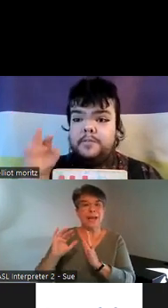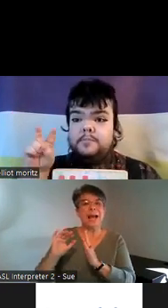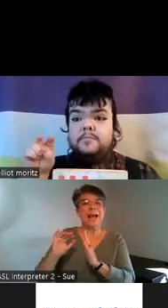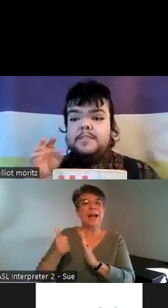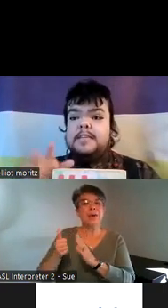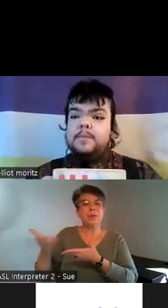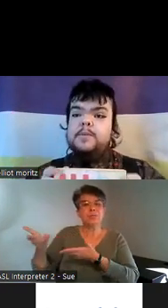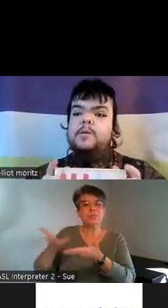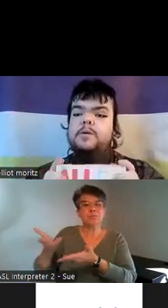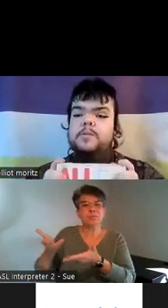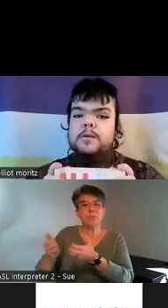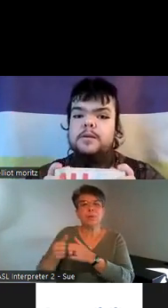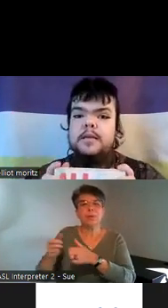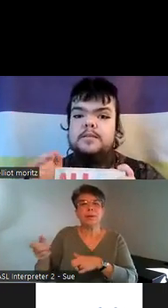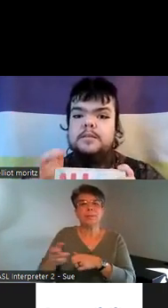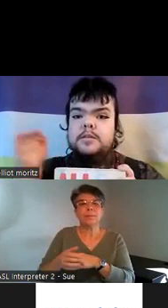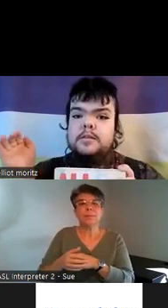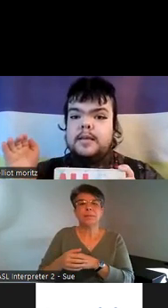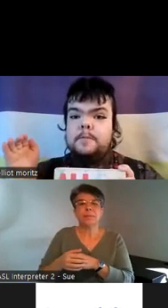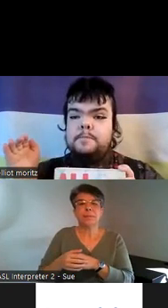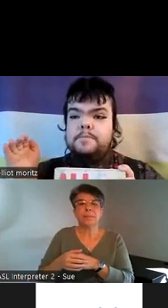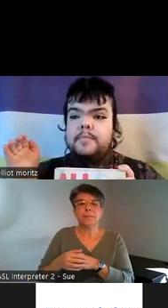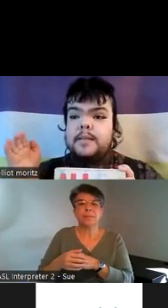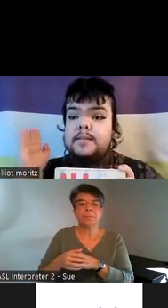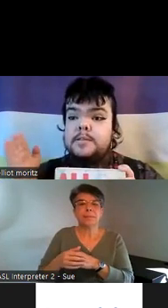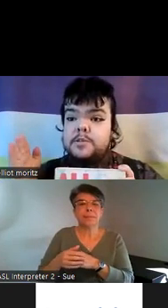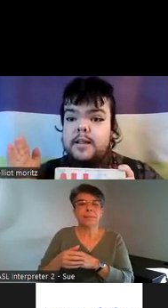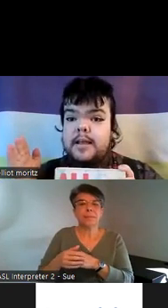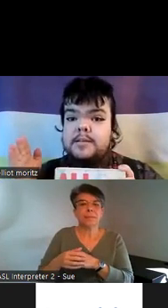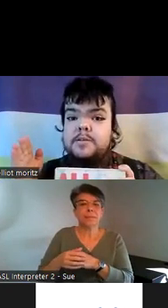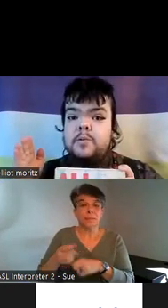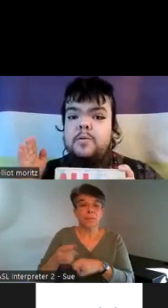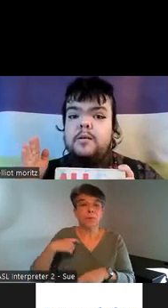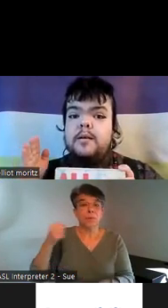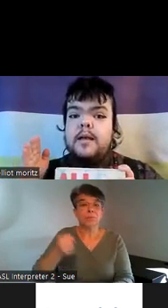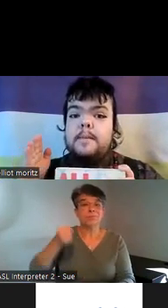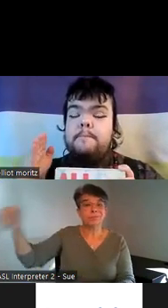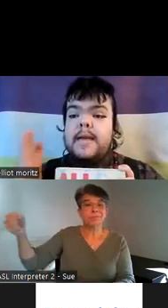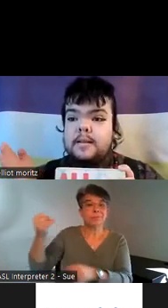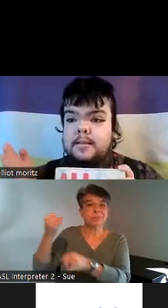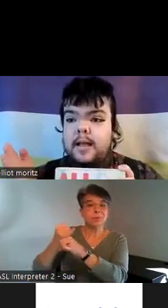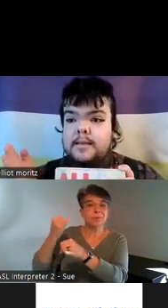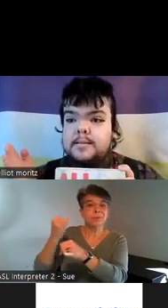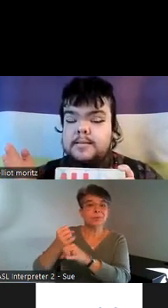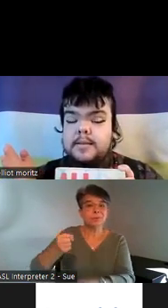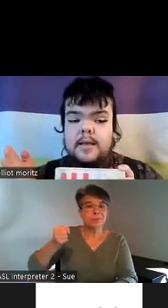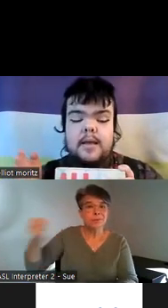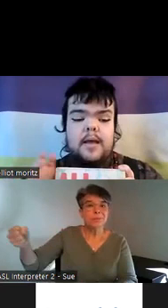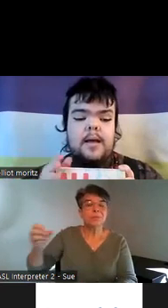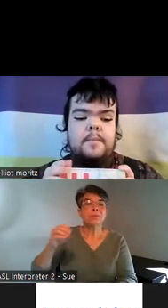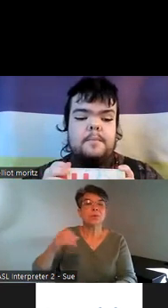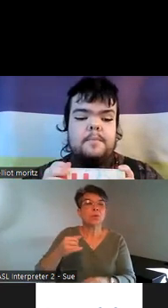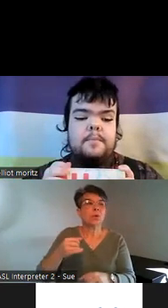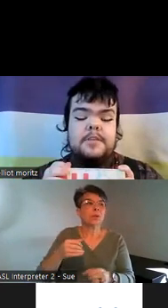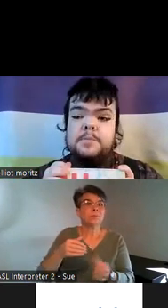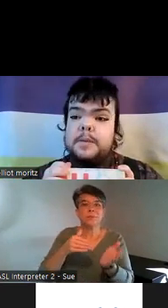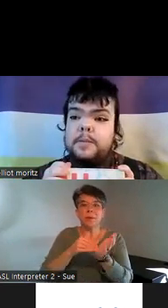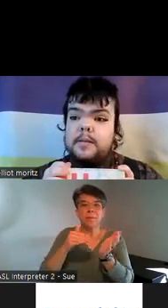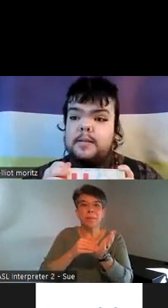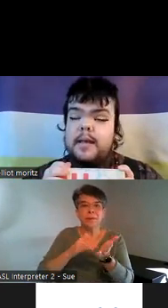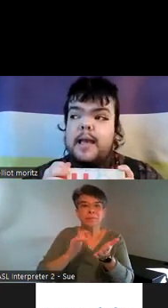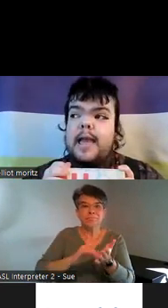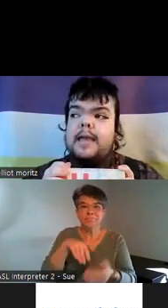with disabled people was we would instit like institutionalize or medicalize um these people